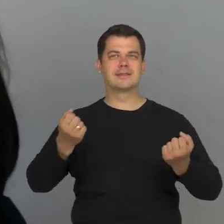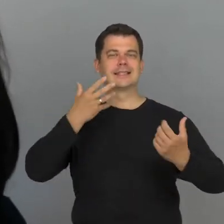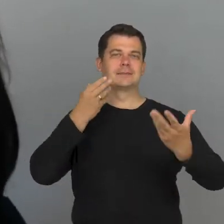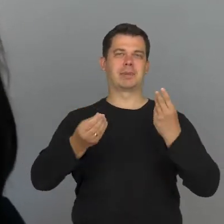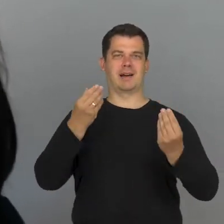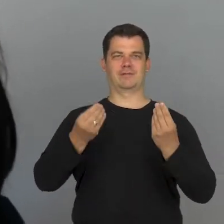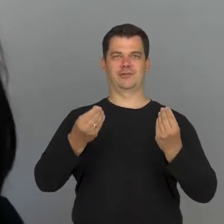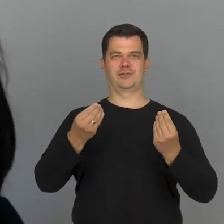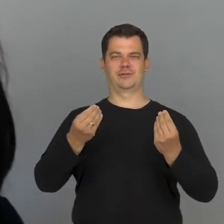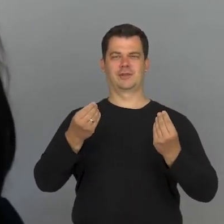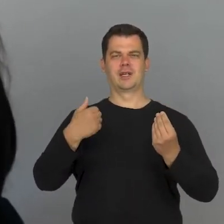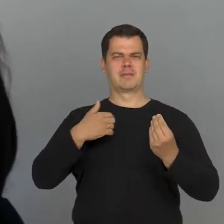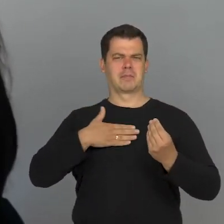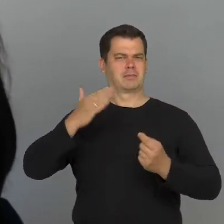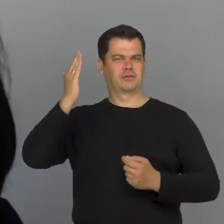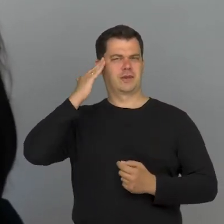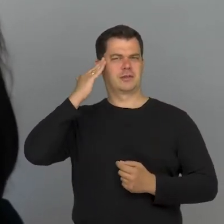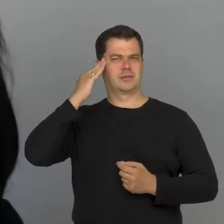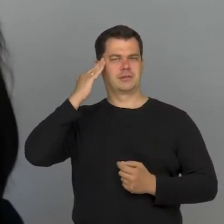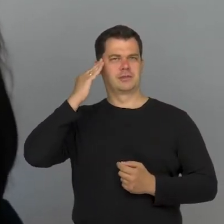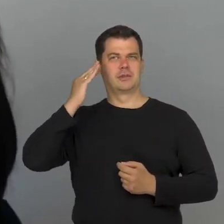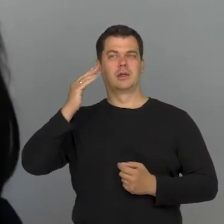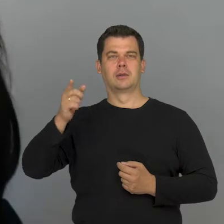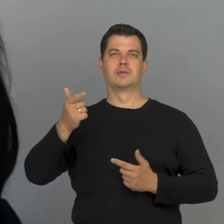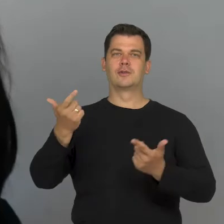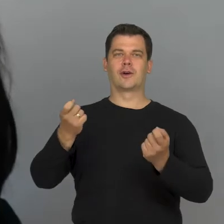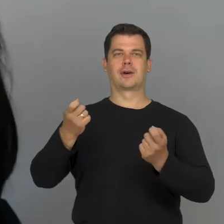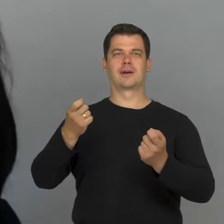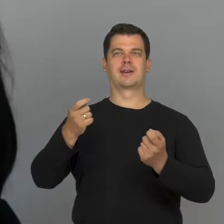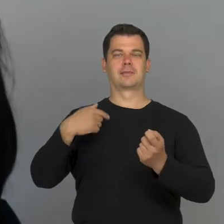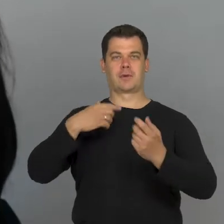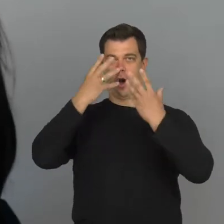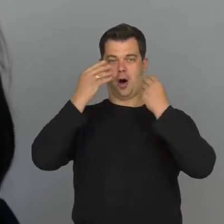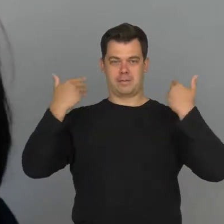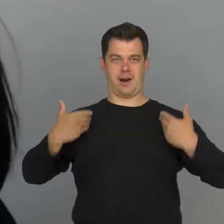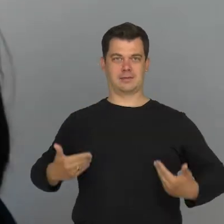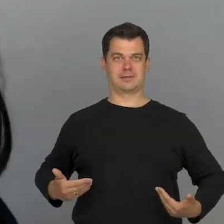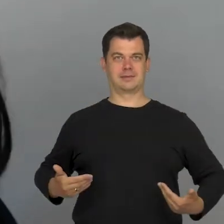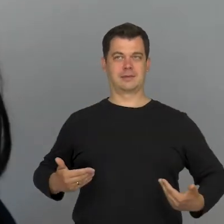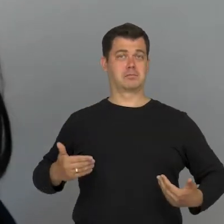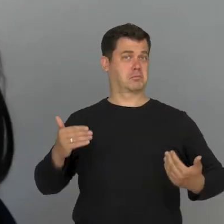We were aware that we were the images that could raise various emotions